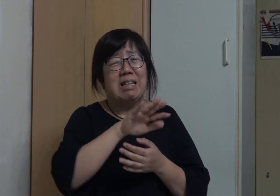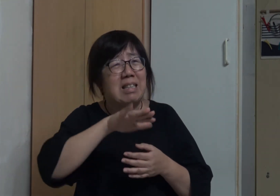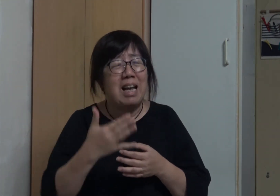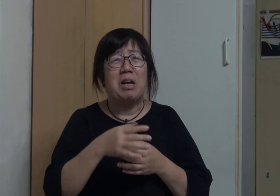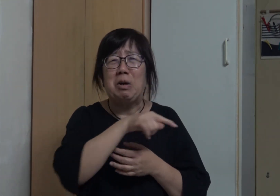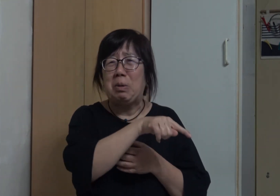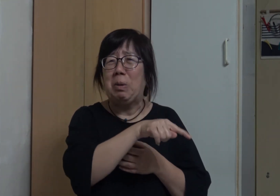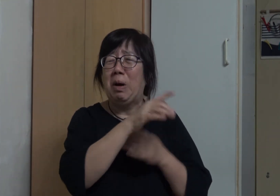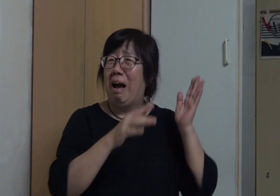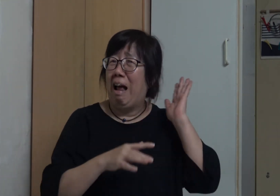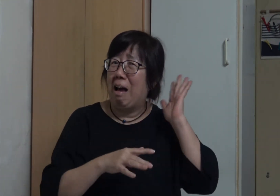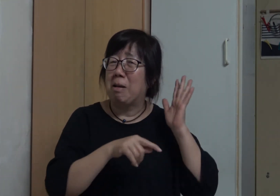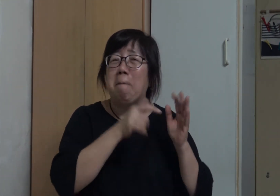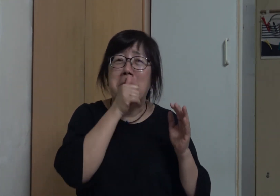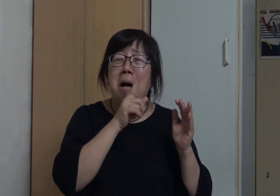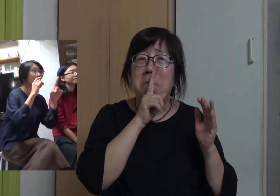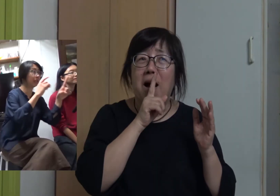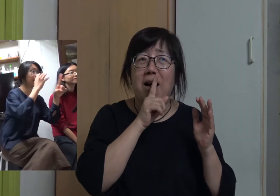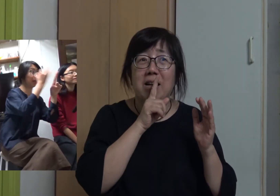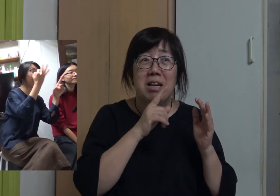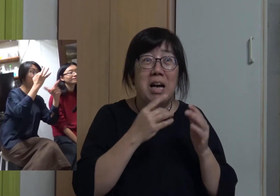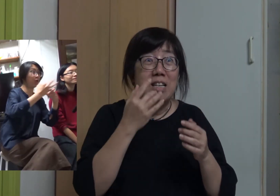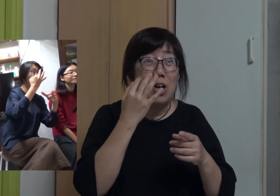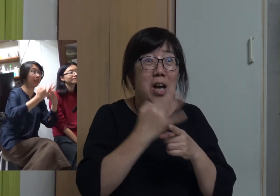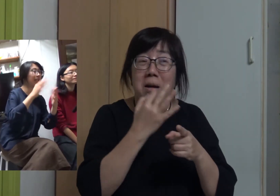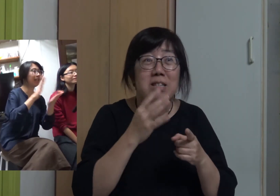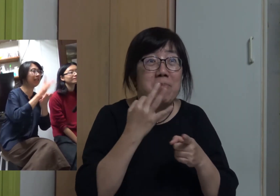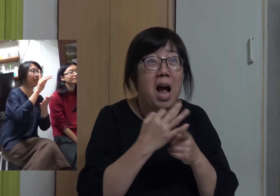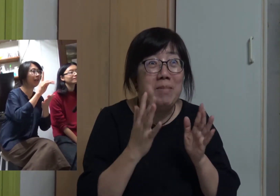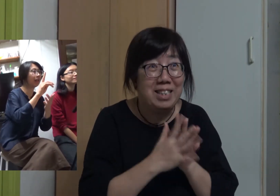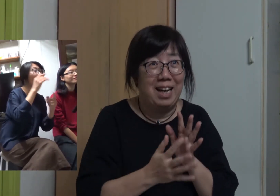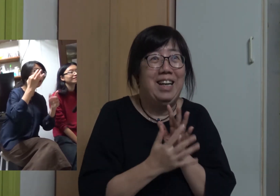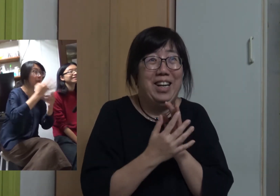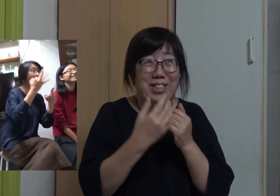He has a normal hearing Hoi Yan: 13 months? Yuet Sheung: 13 years